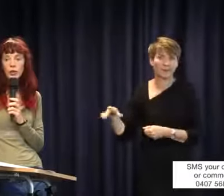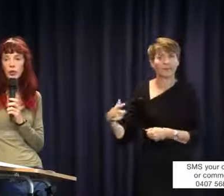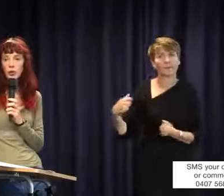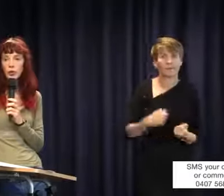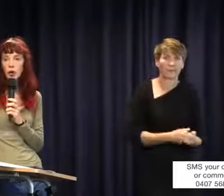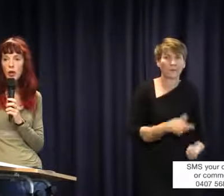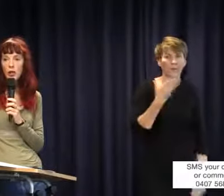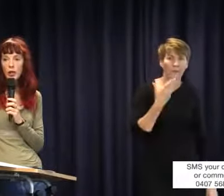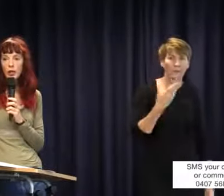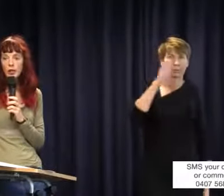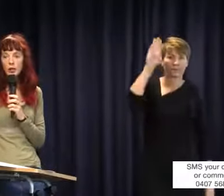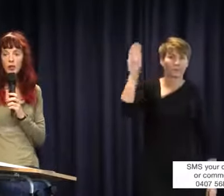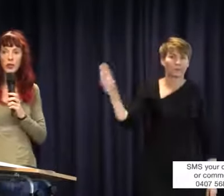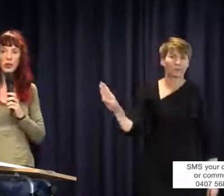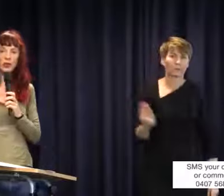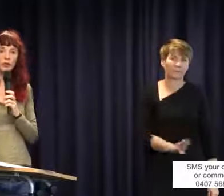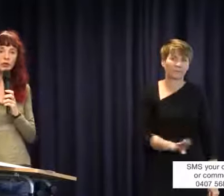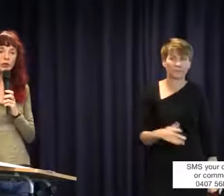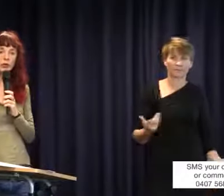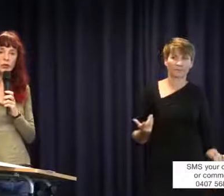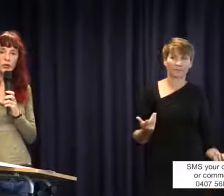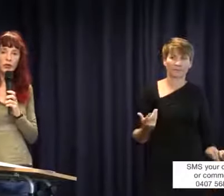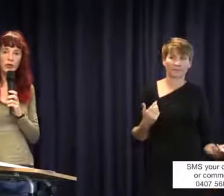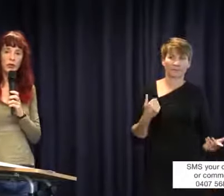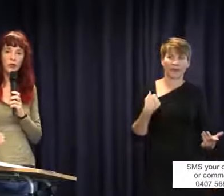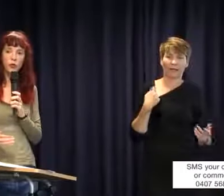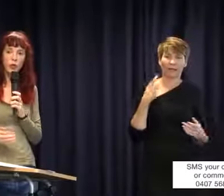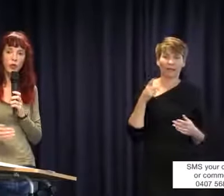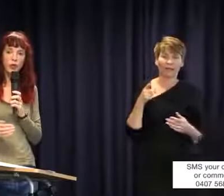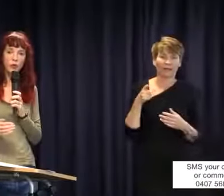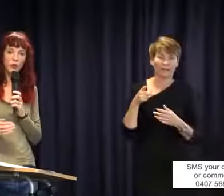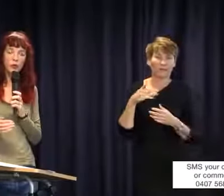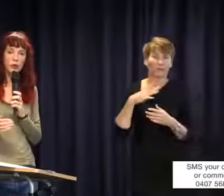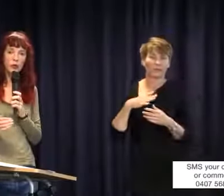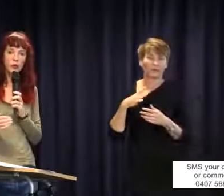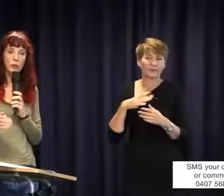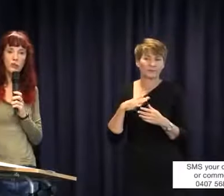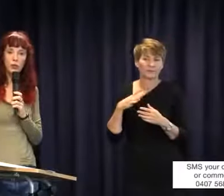and I will tell you why. You need to give yourself a number of months before moving